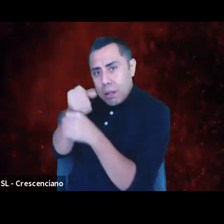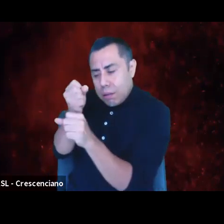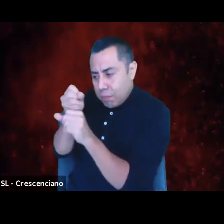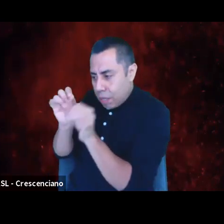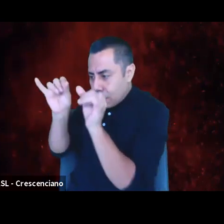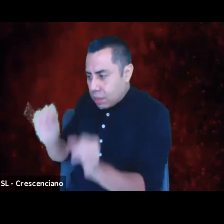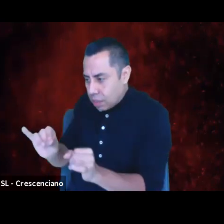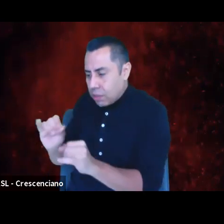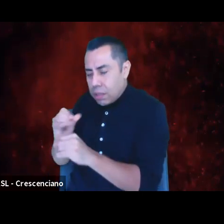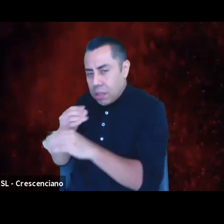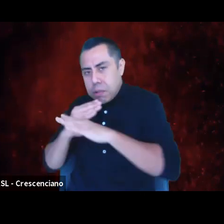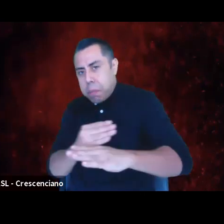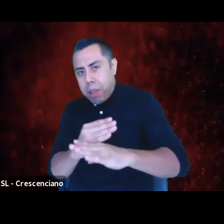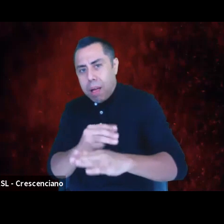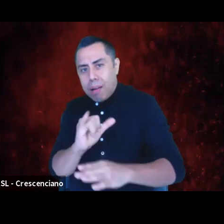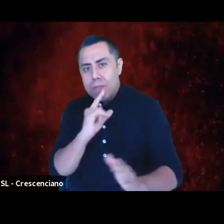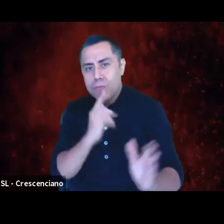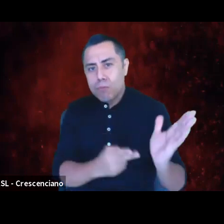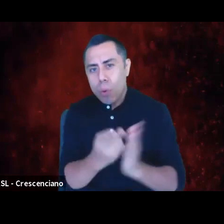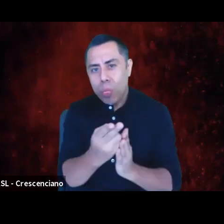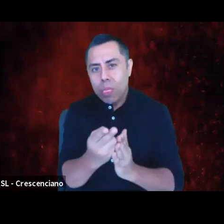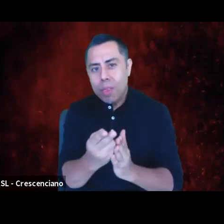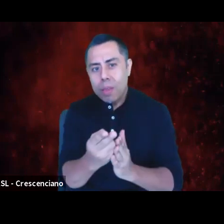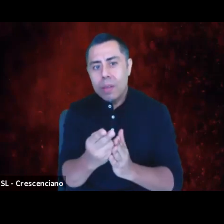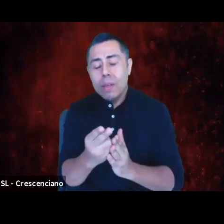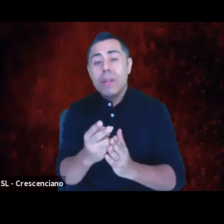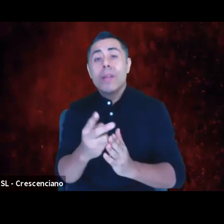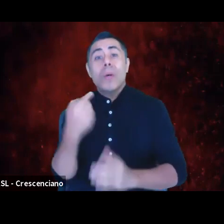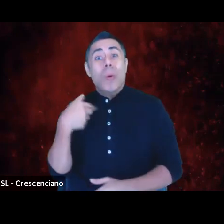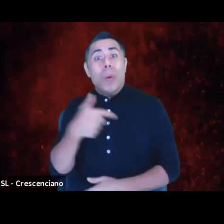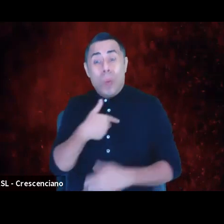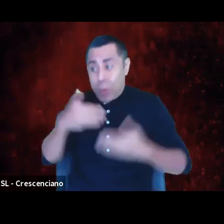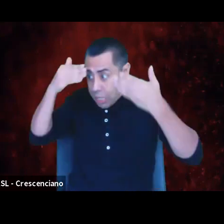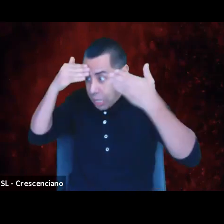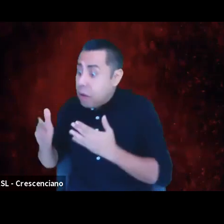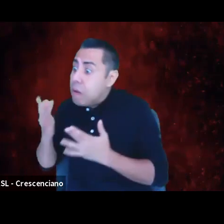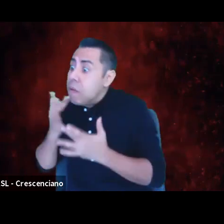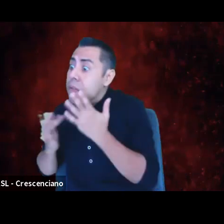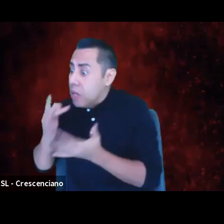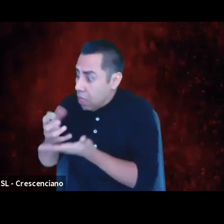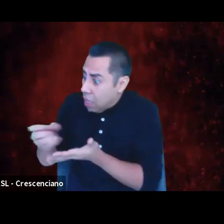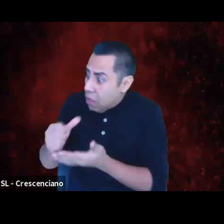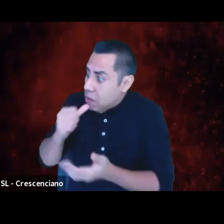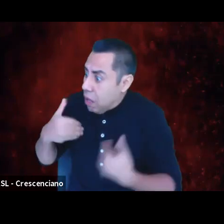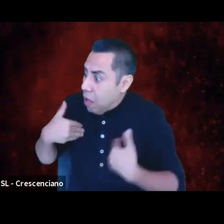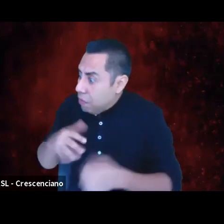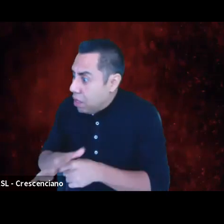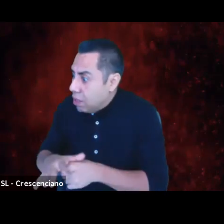But just because we insist on the experience of scarcity doesn't change the Truth of nature's abundance.